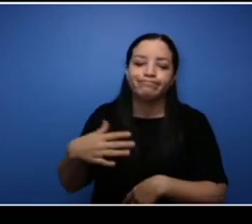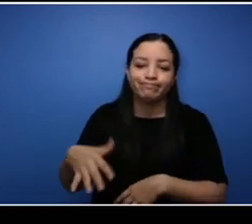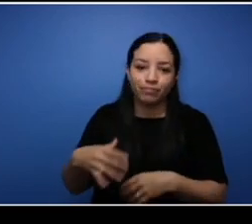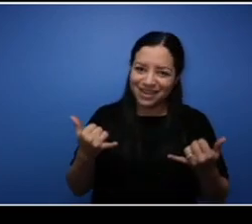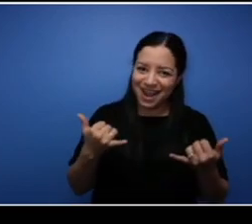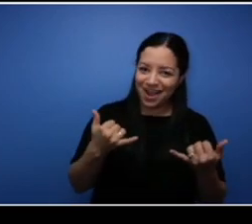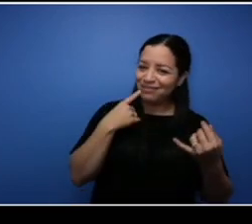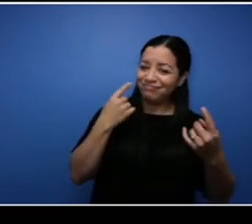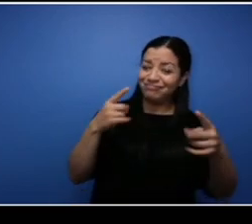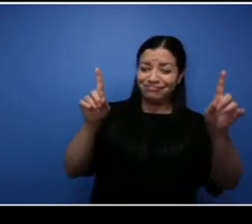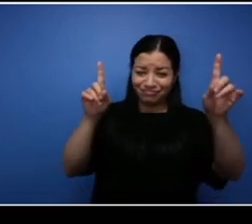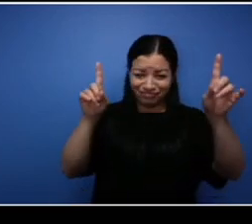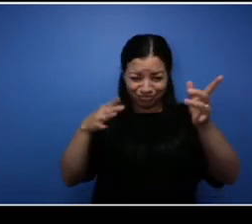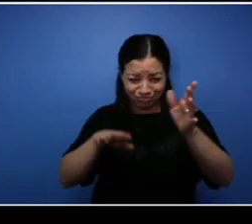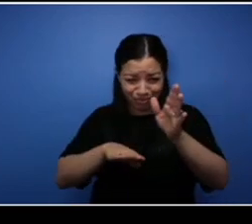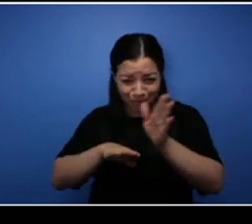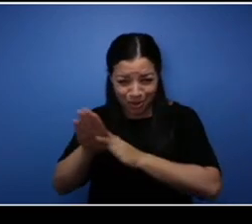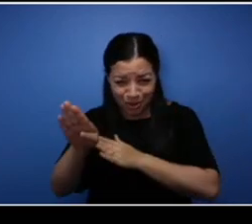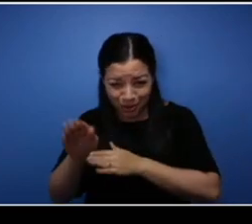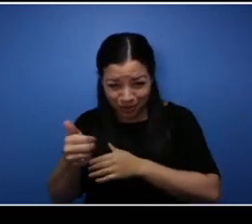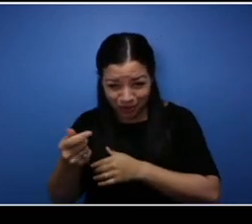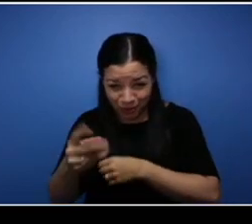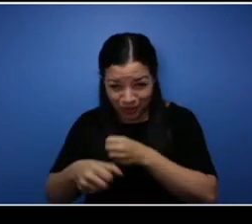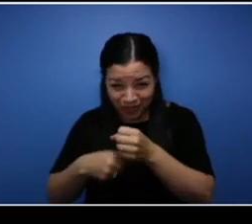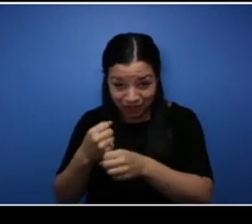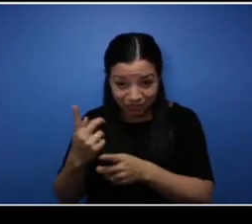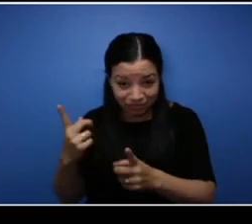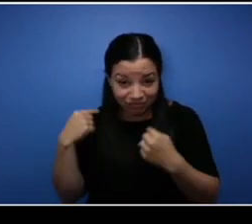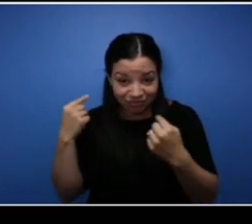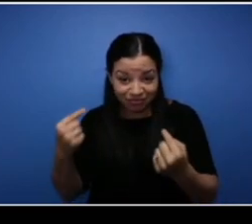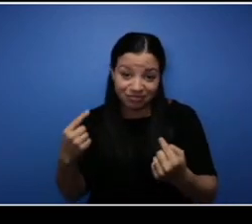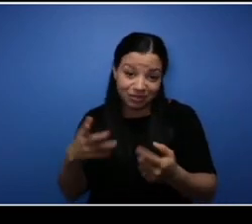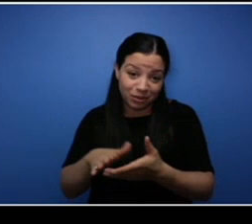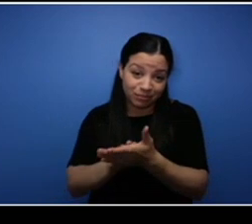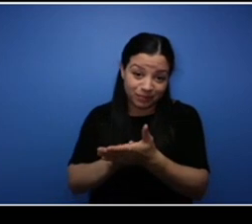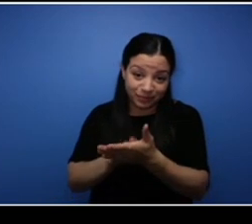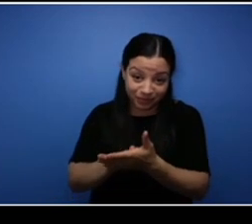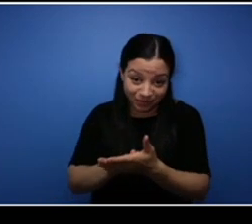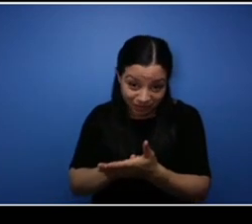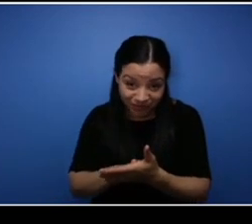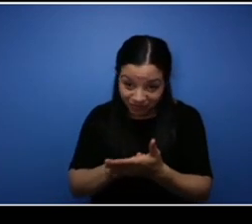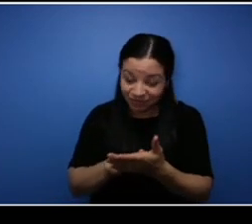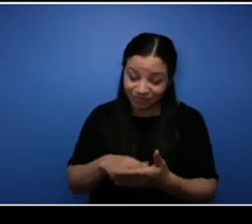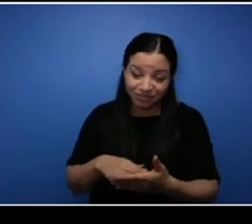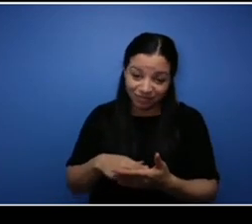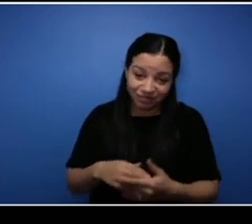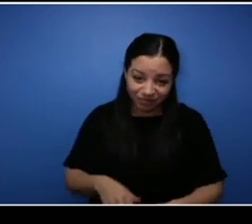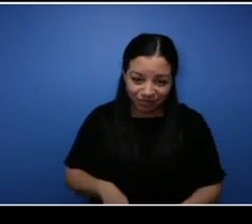growth that you had over the last few years. So I mean kudos to you for sure. Nathan, what